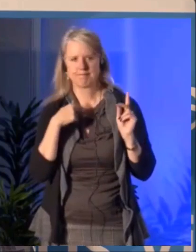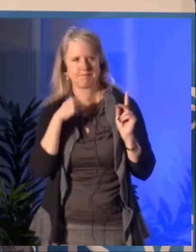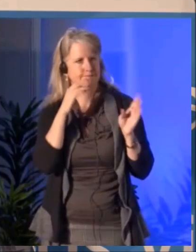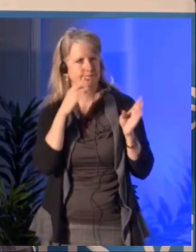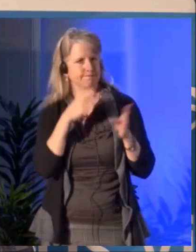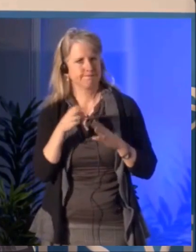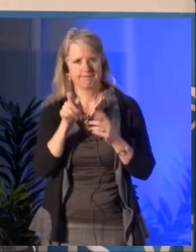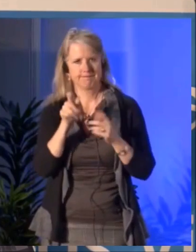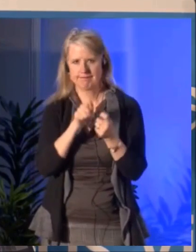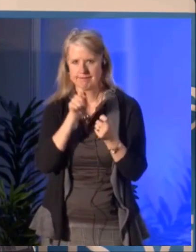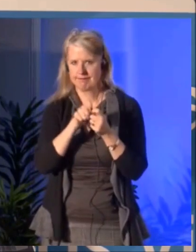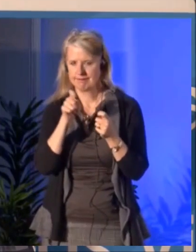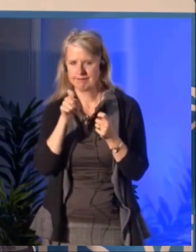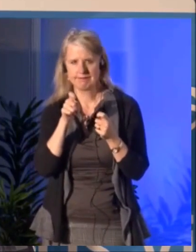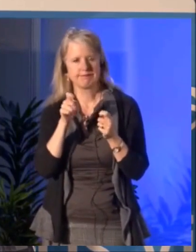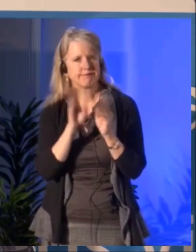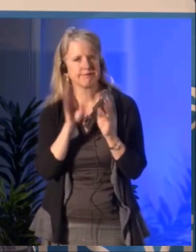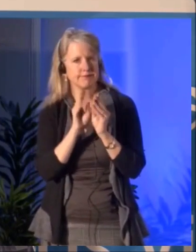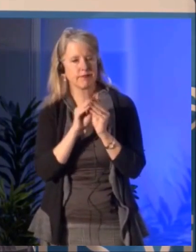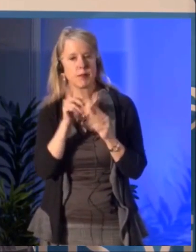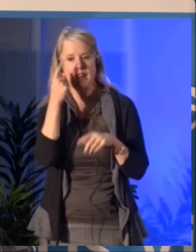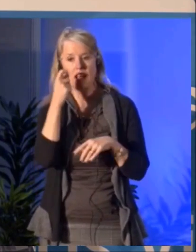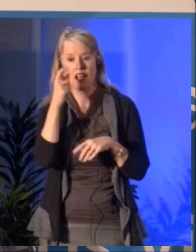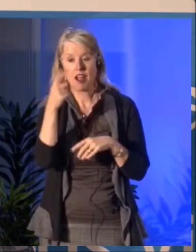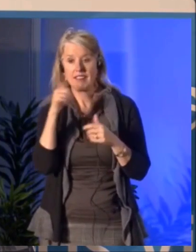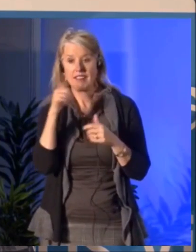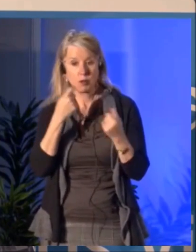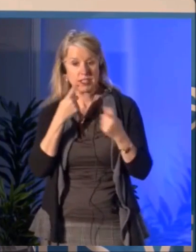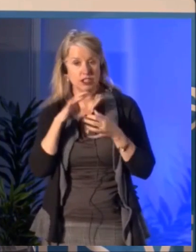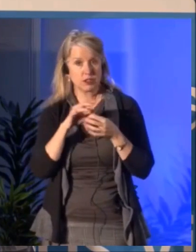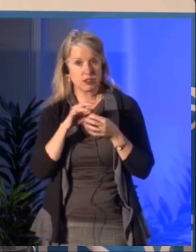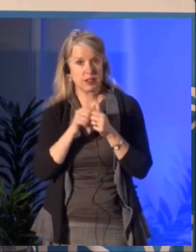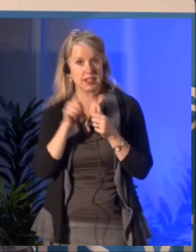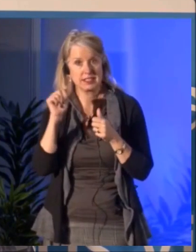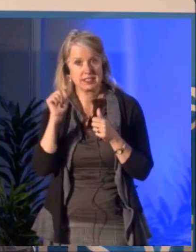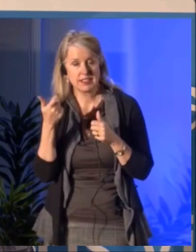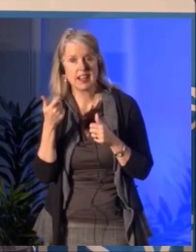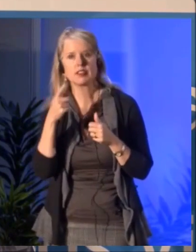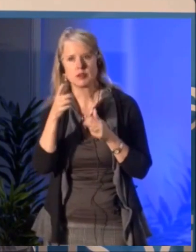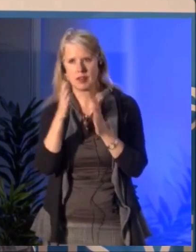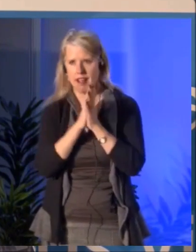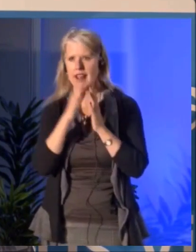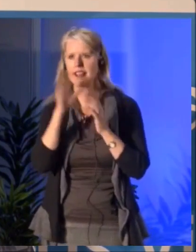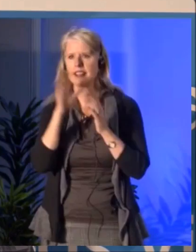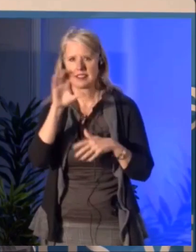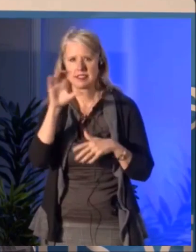in the three components of the fund starting next September. Thank you, thank you for the question.